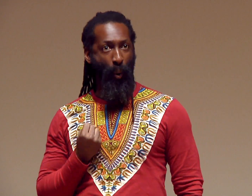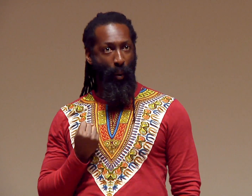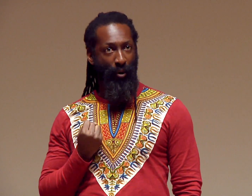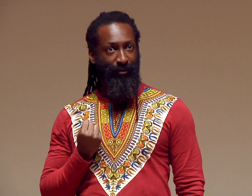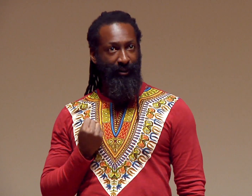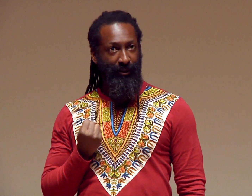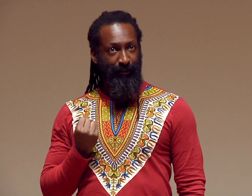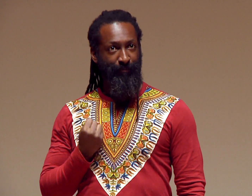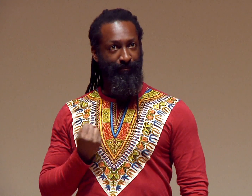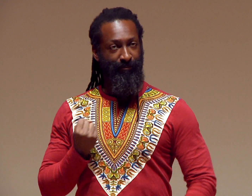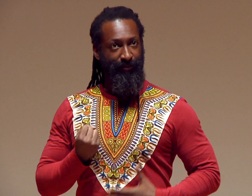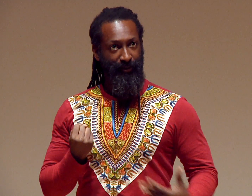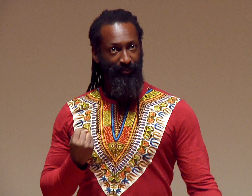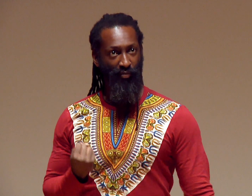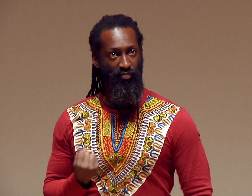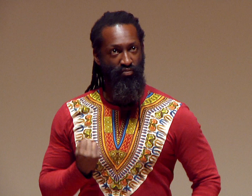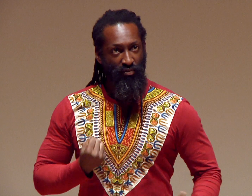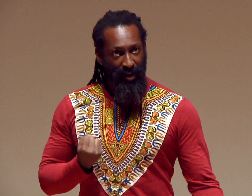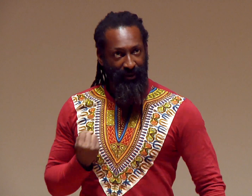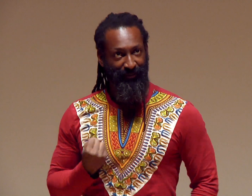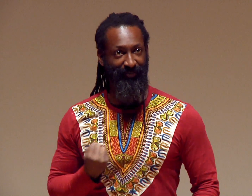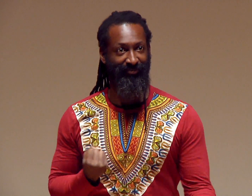don’t feel like you have to hold on to that question till the end of the presentation.